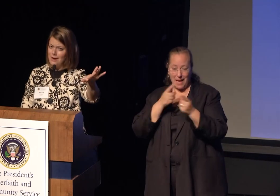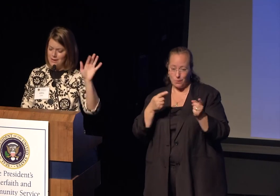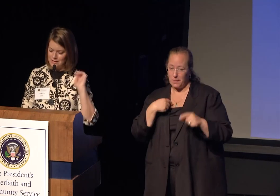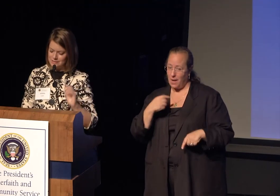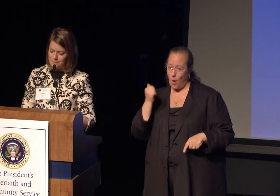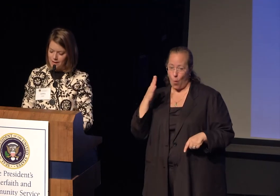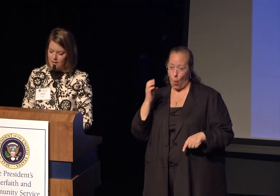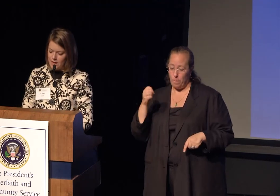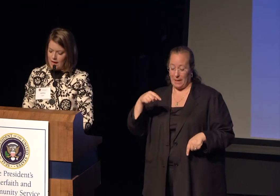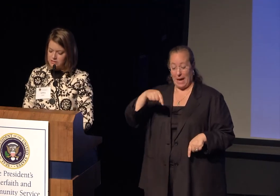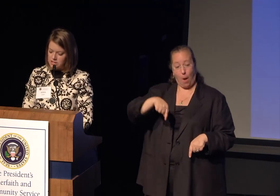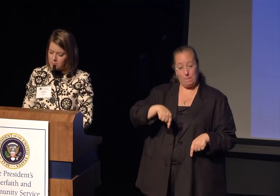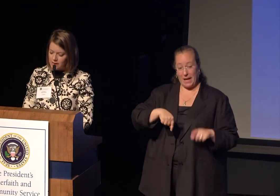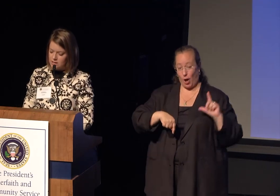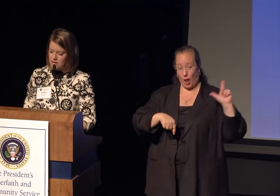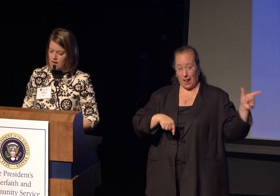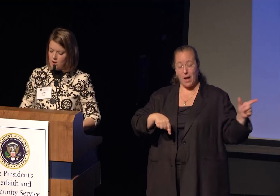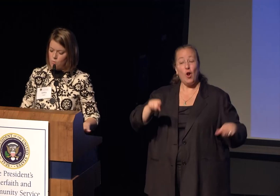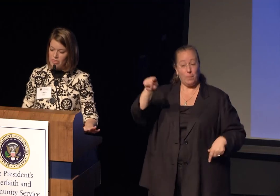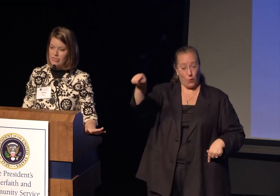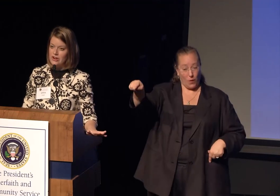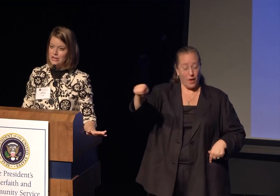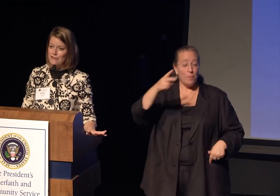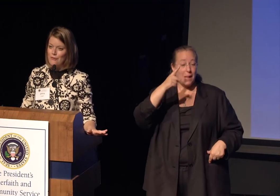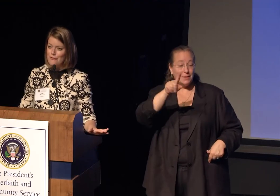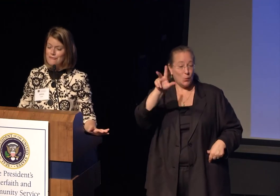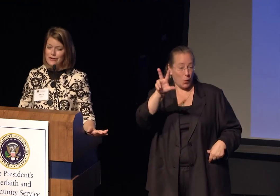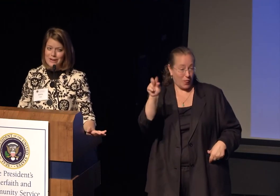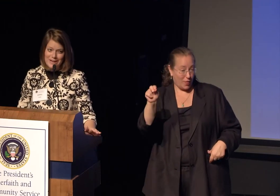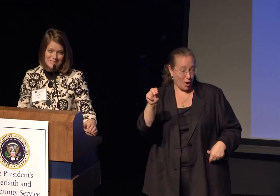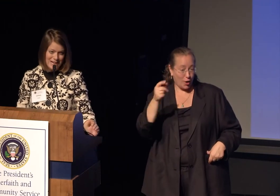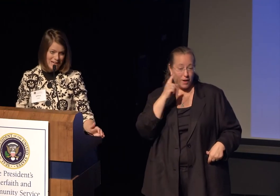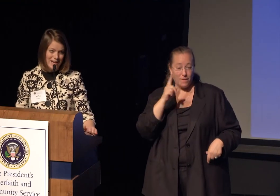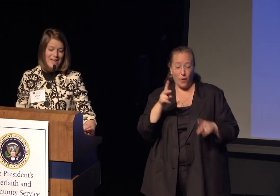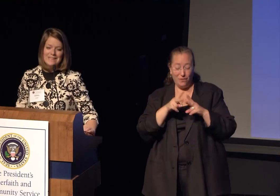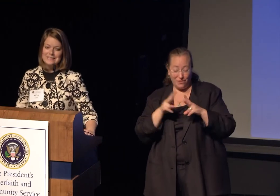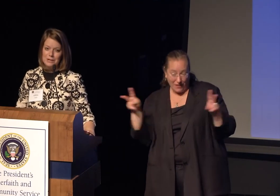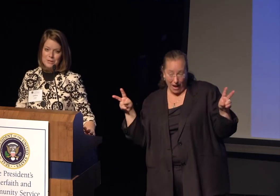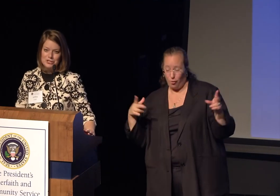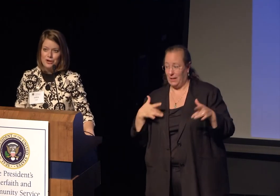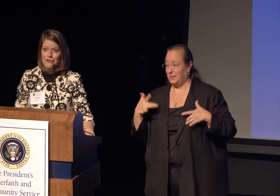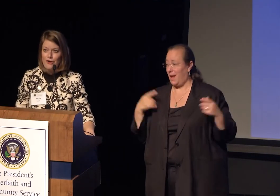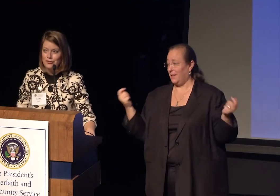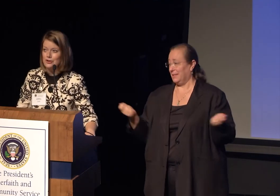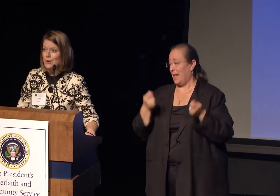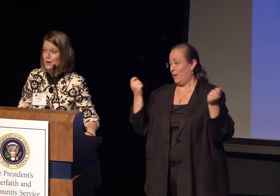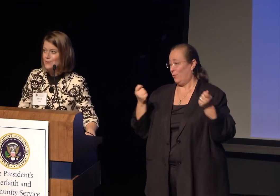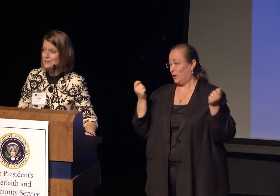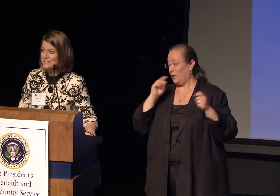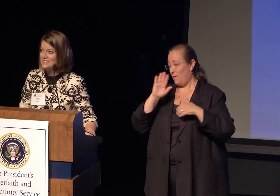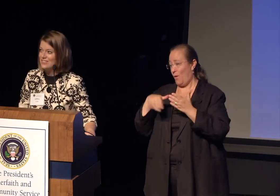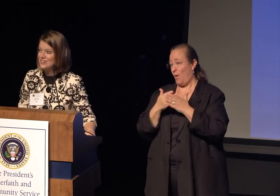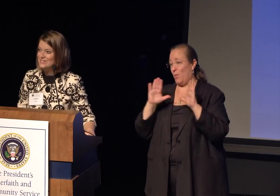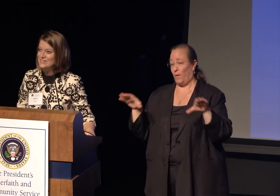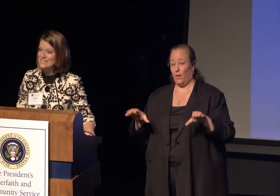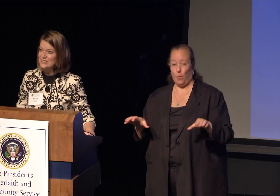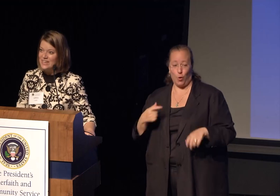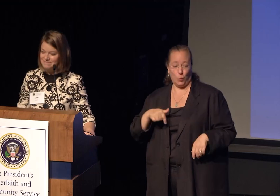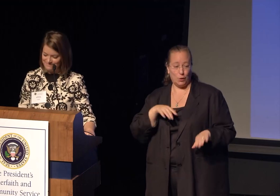but I'll see you back here at 1:30 for a very exciting celebration of all the great work we're doing together. See you then.